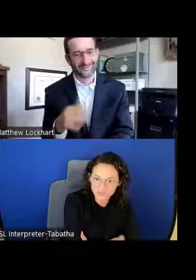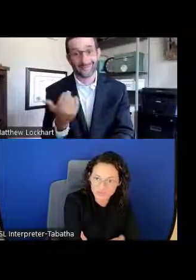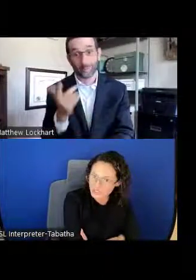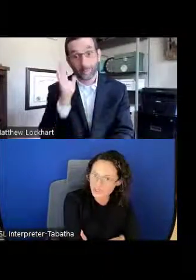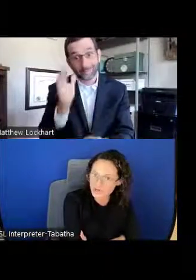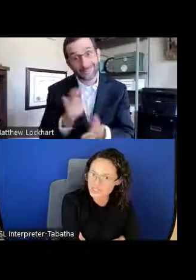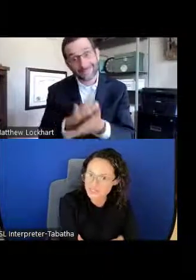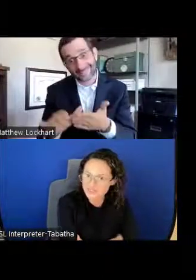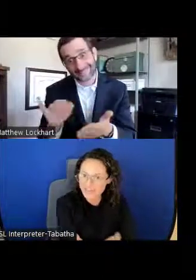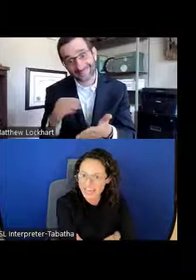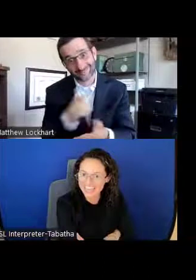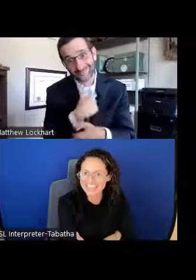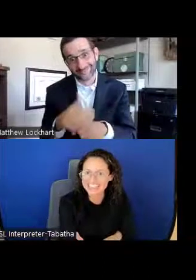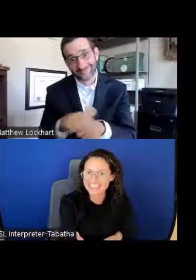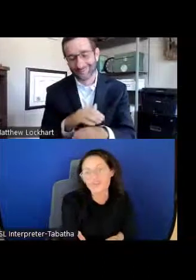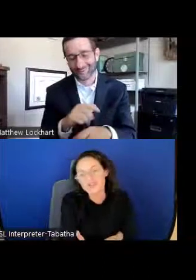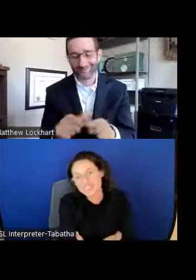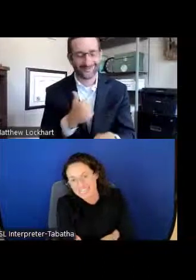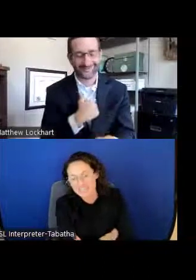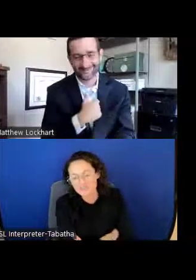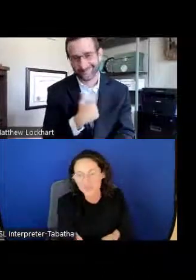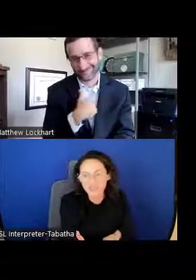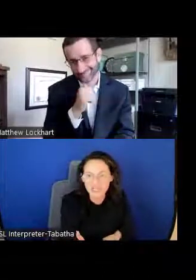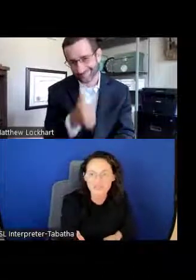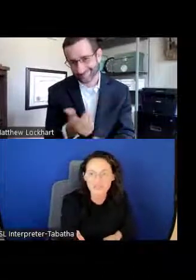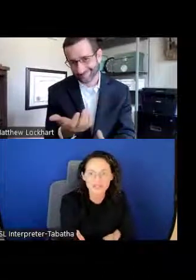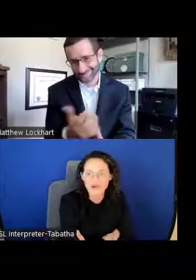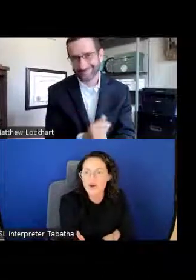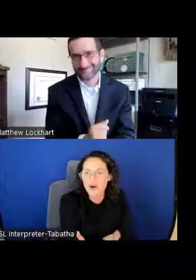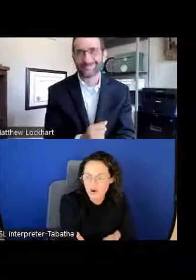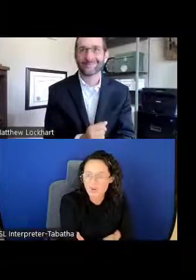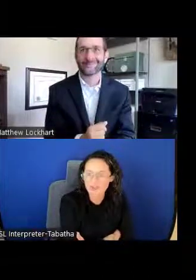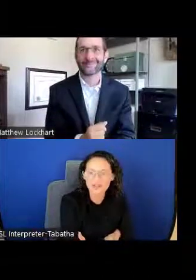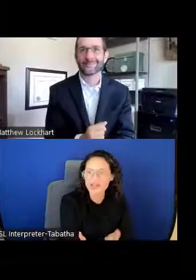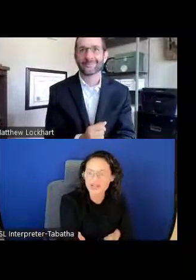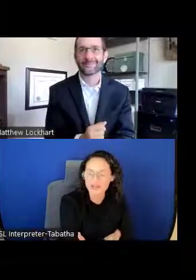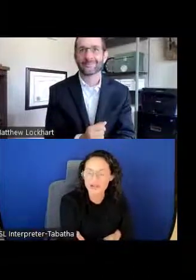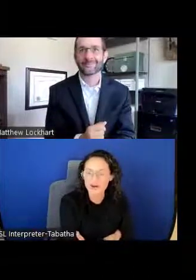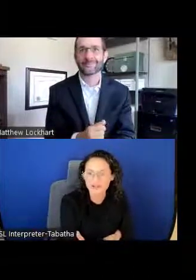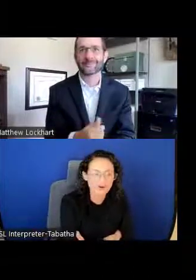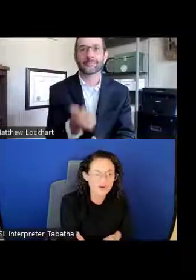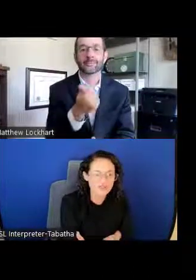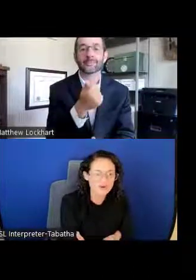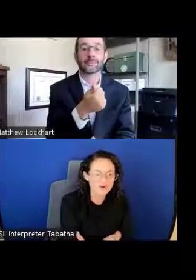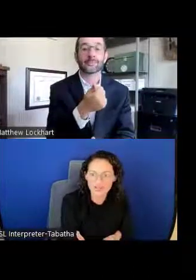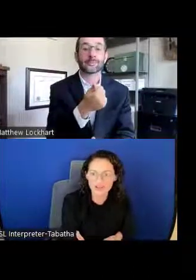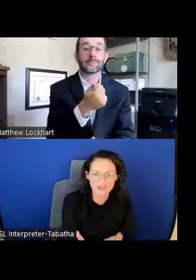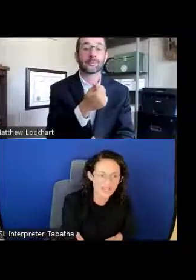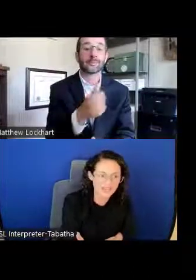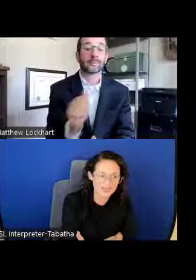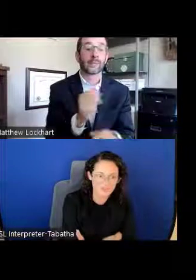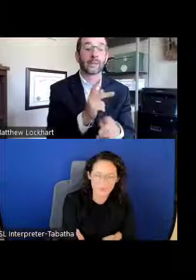We do questions of that. It would be nice if we could cover your home or credit card loans, but we are not able to.